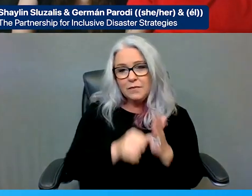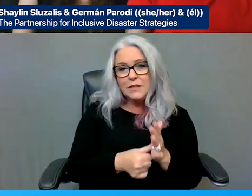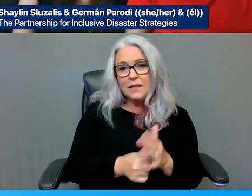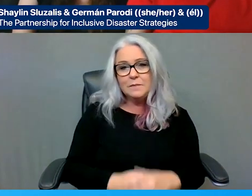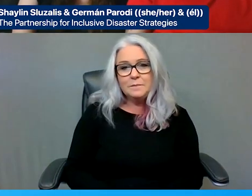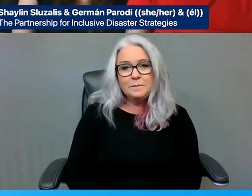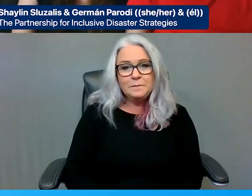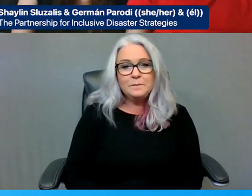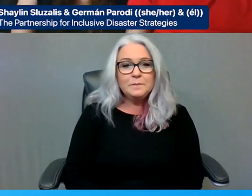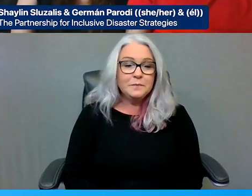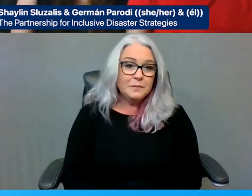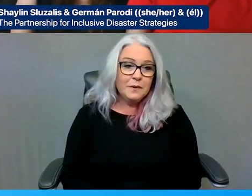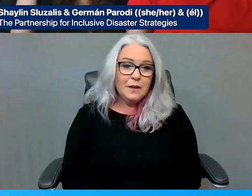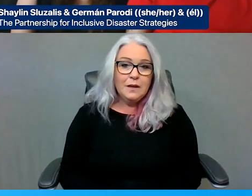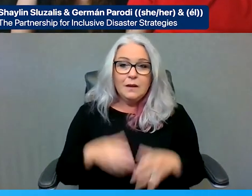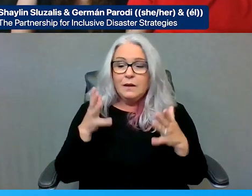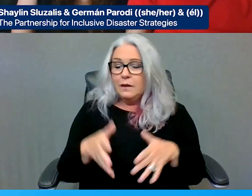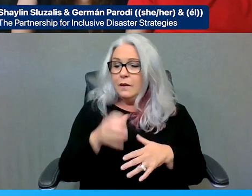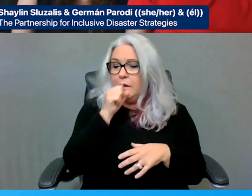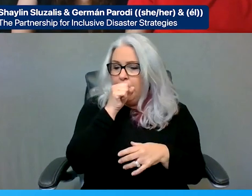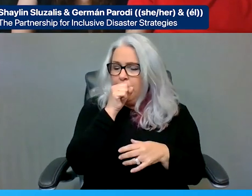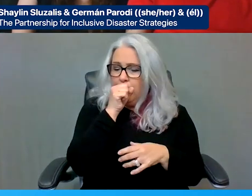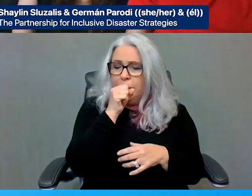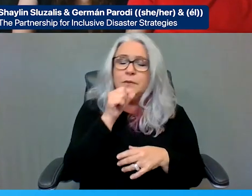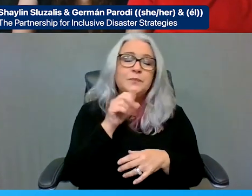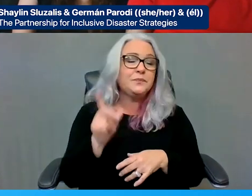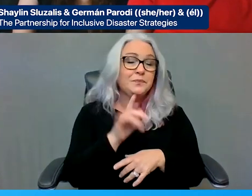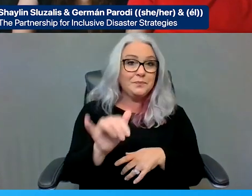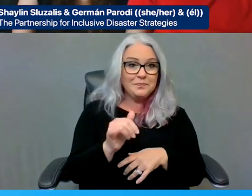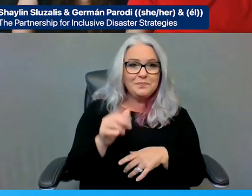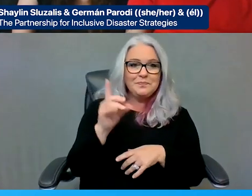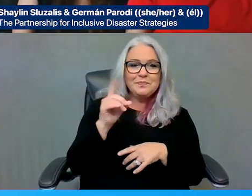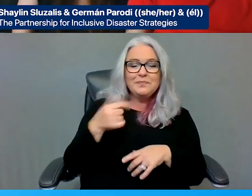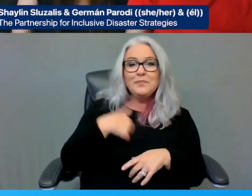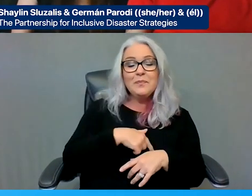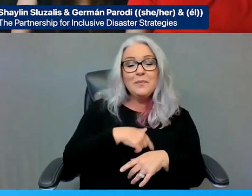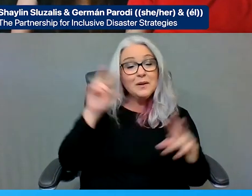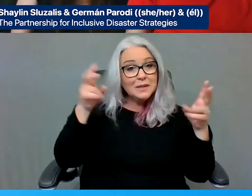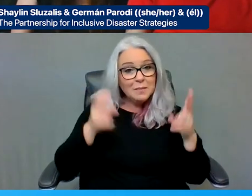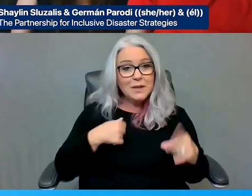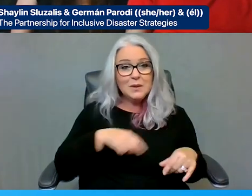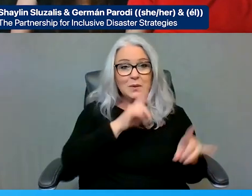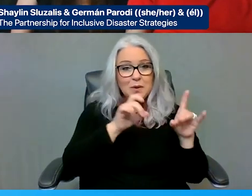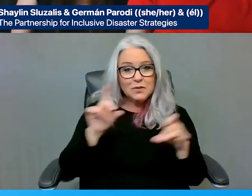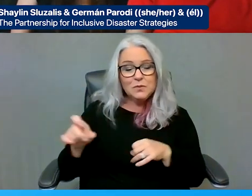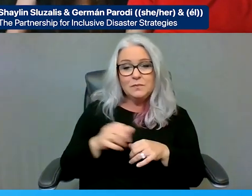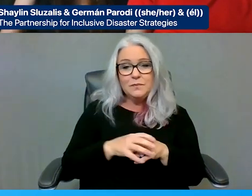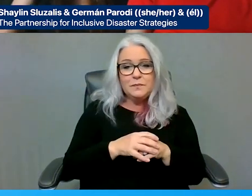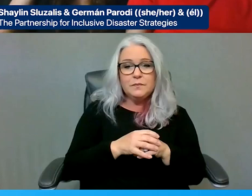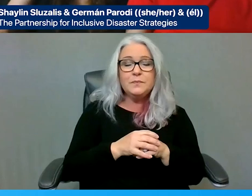So I will leave it by saying, as we always do, if you have questions about this topic or anything you haven't gotten to today, please e-mail us at